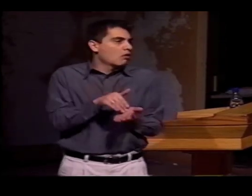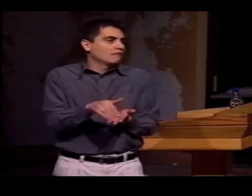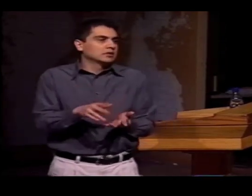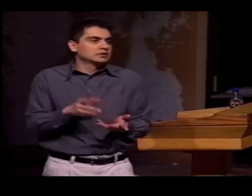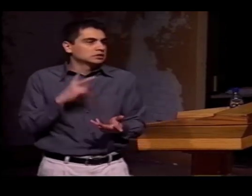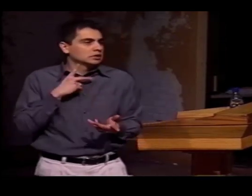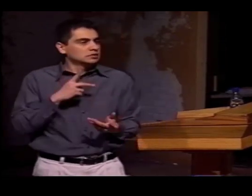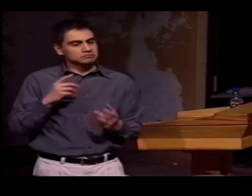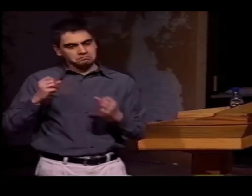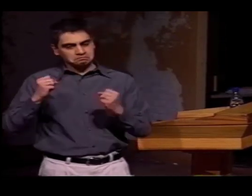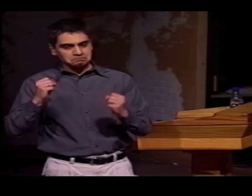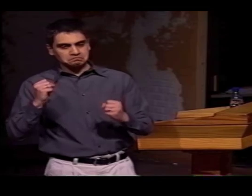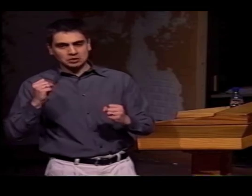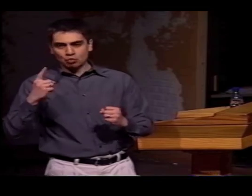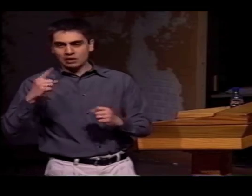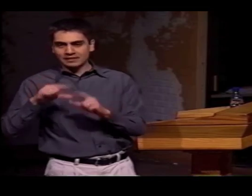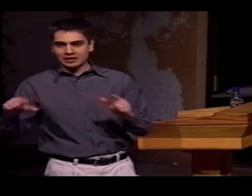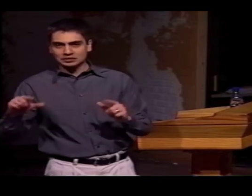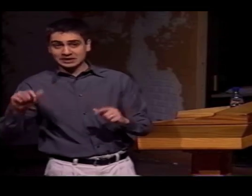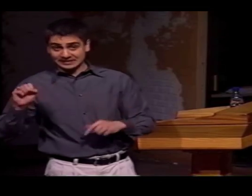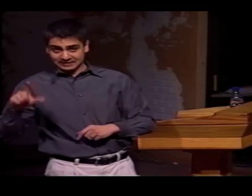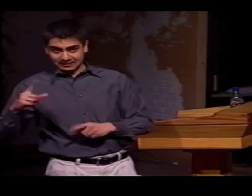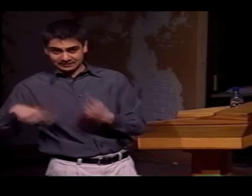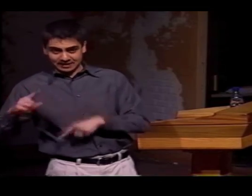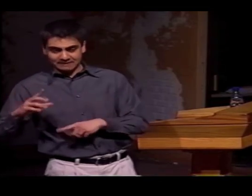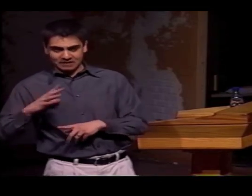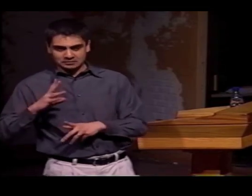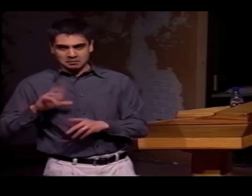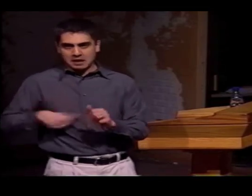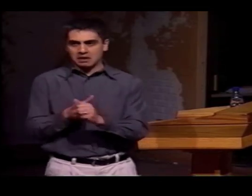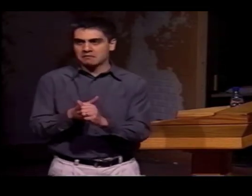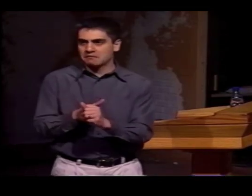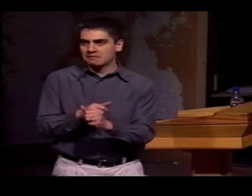TO MATCH WHAT THE BILINGUAL PERSON WAS DOING.